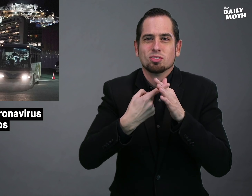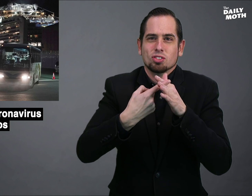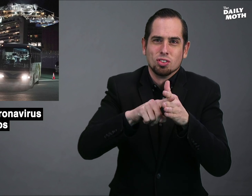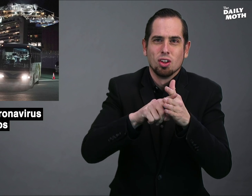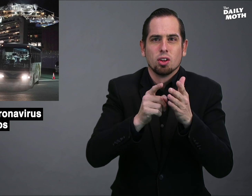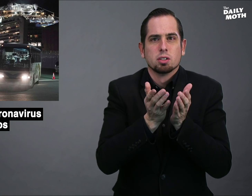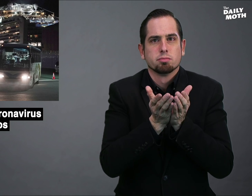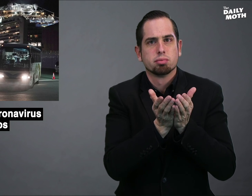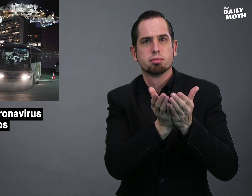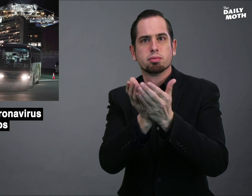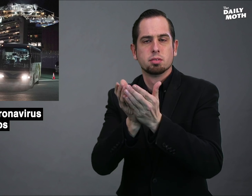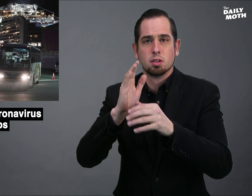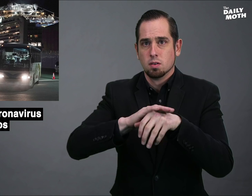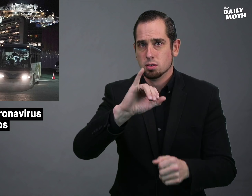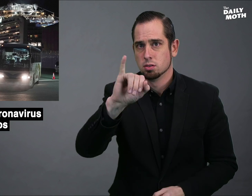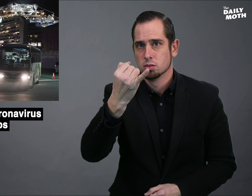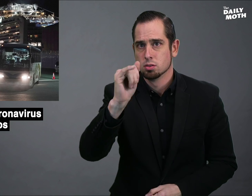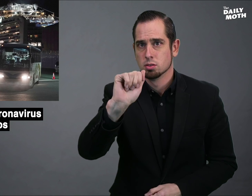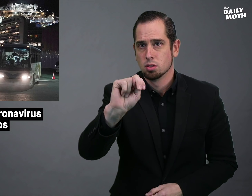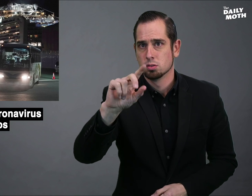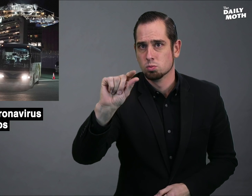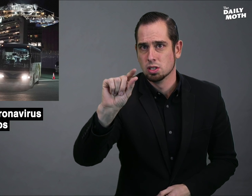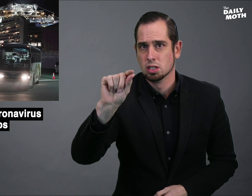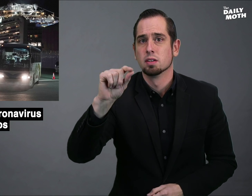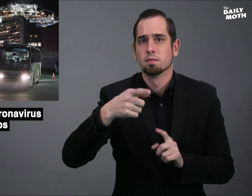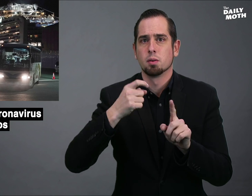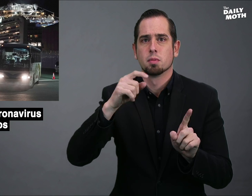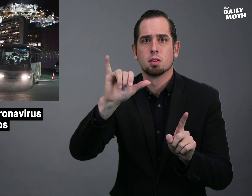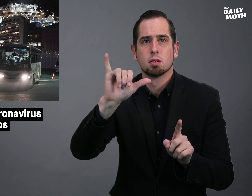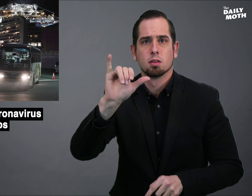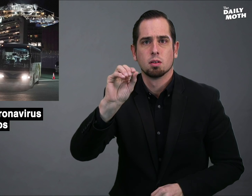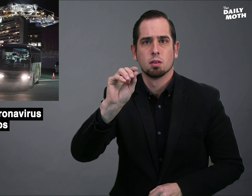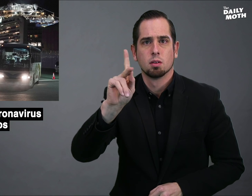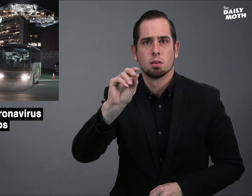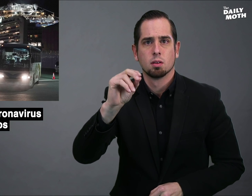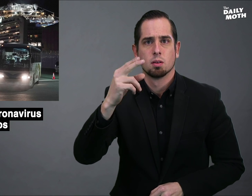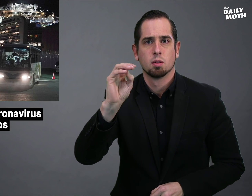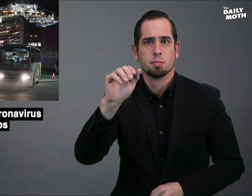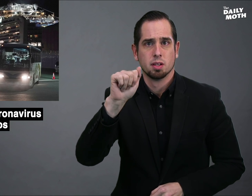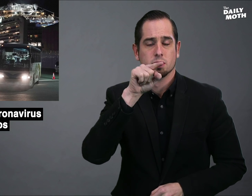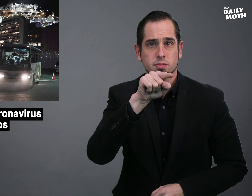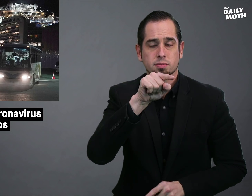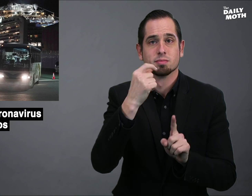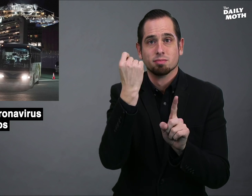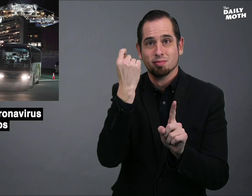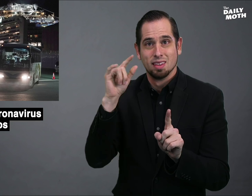at the beginning of its journey on January 20 from Yokohoma.